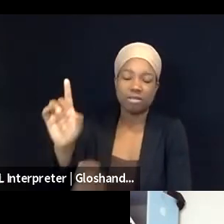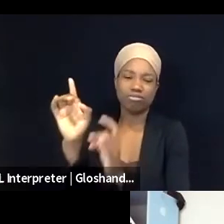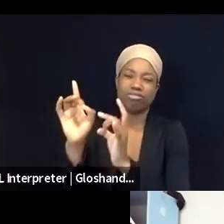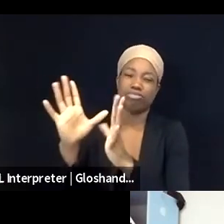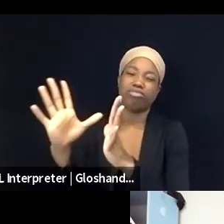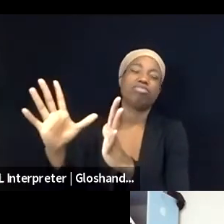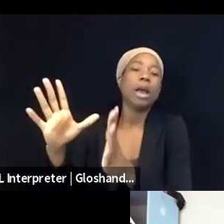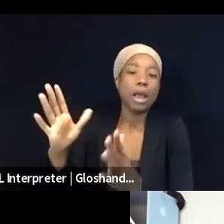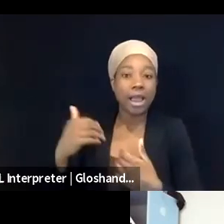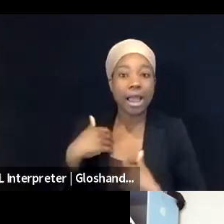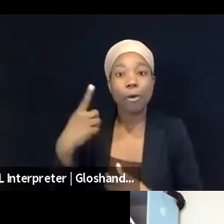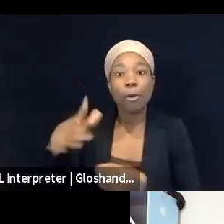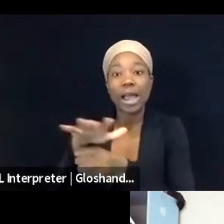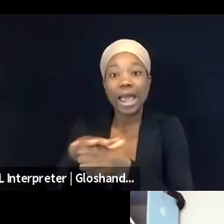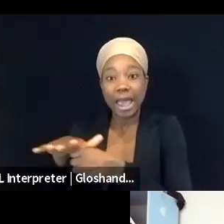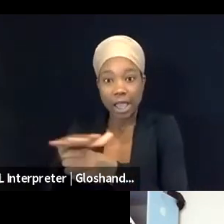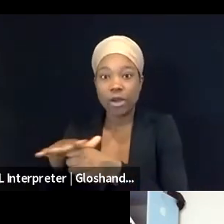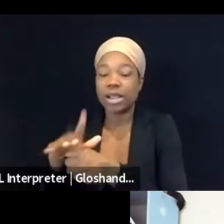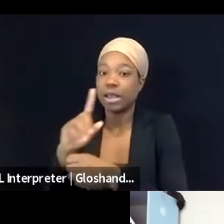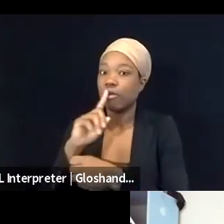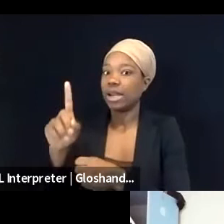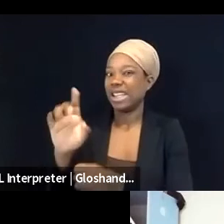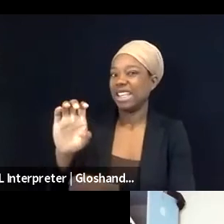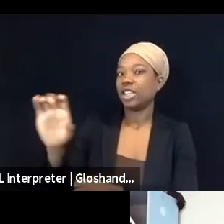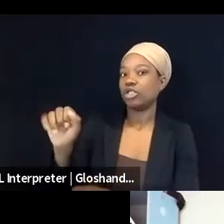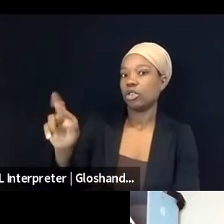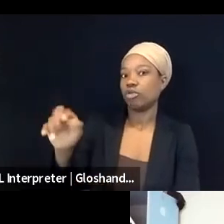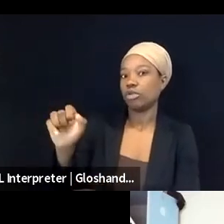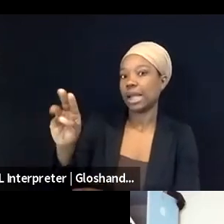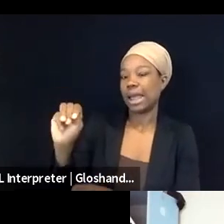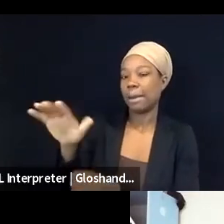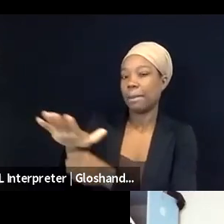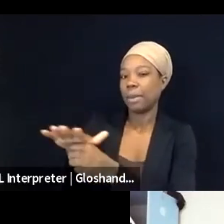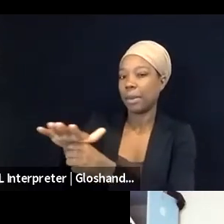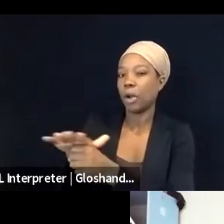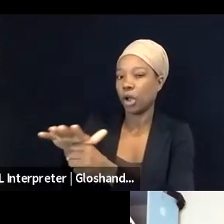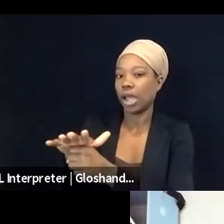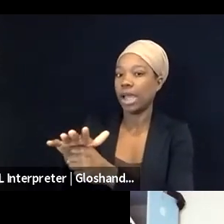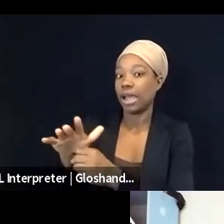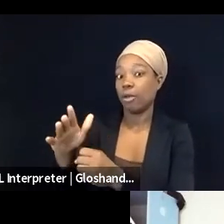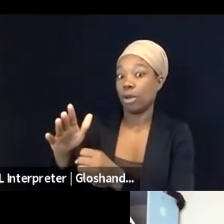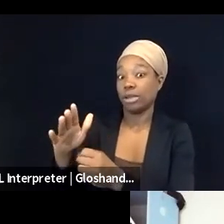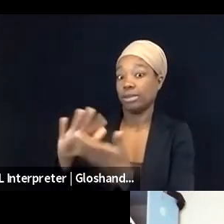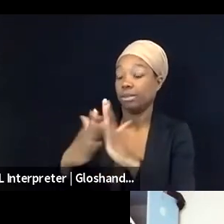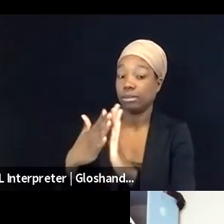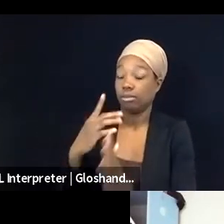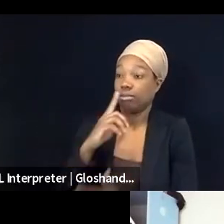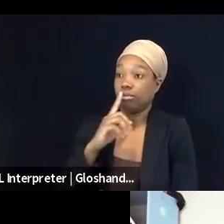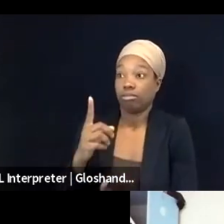it's a neighborhood in East Jerusalem, provided like a sort of particular example of this as they were facing some of